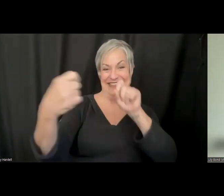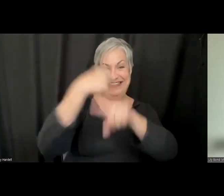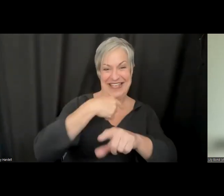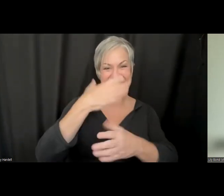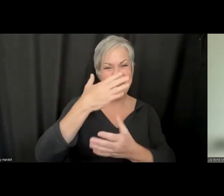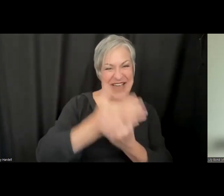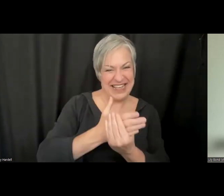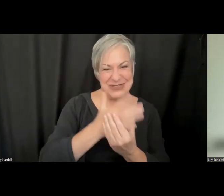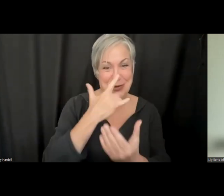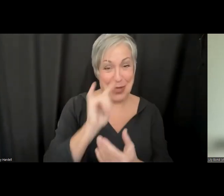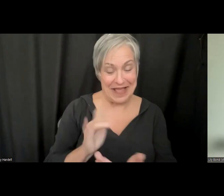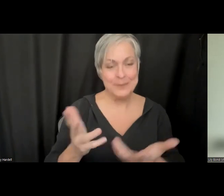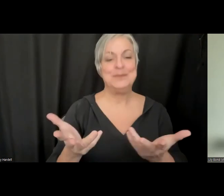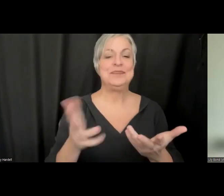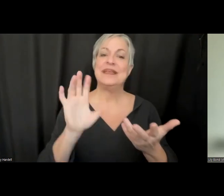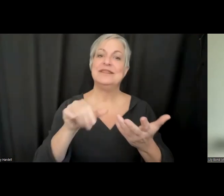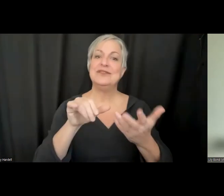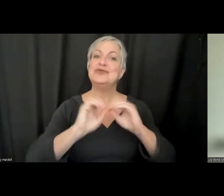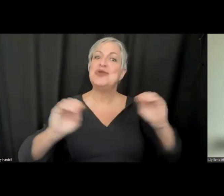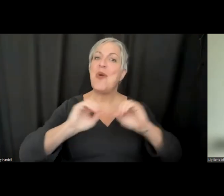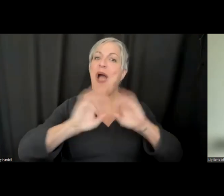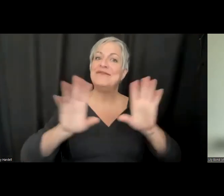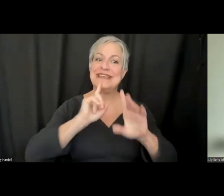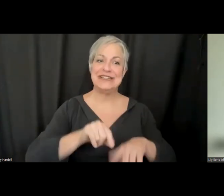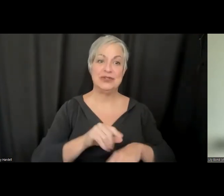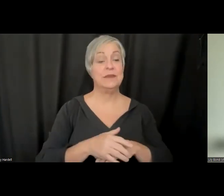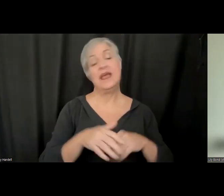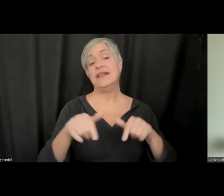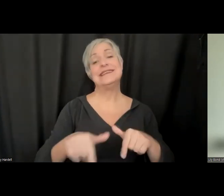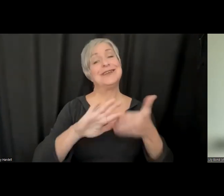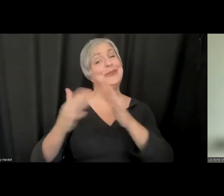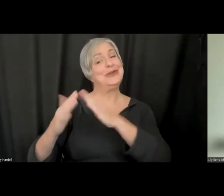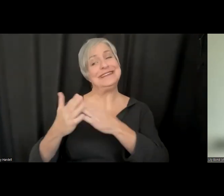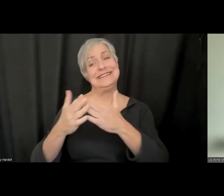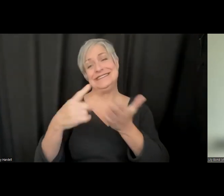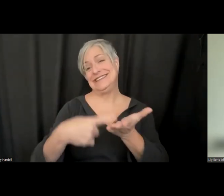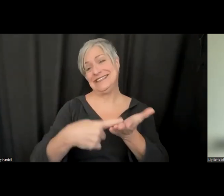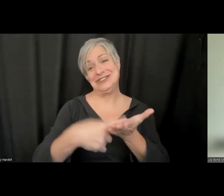this point, this is a community discussion. I would love to make